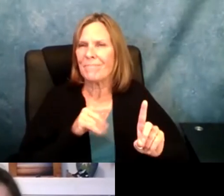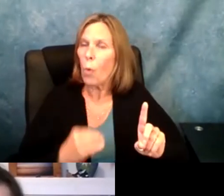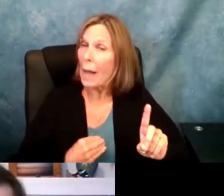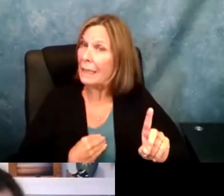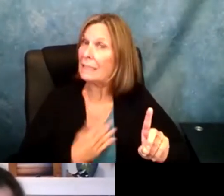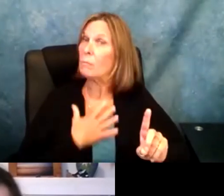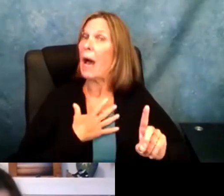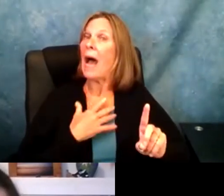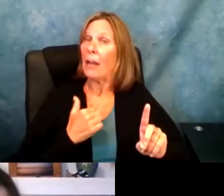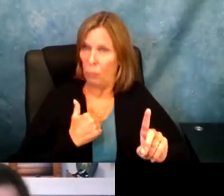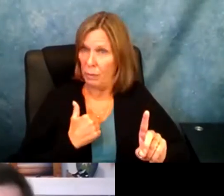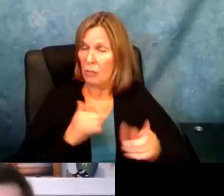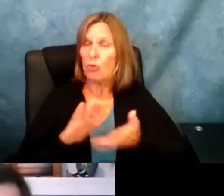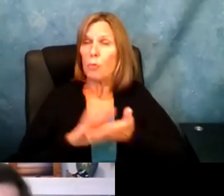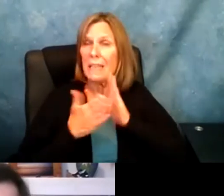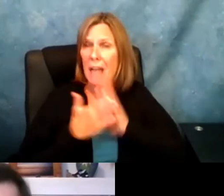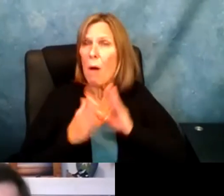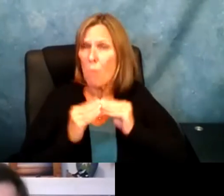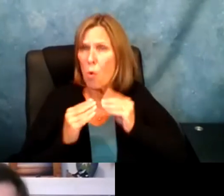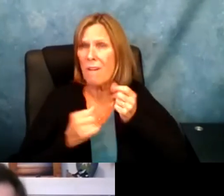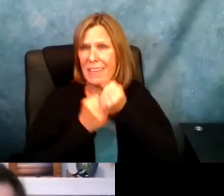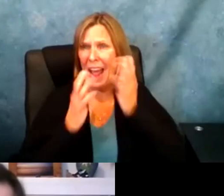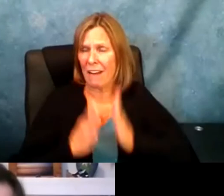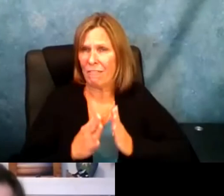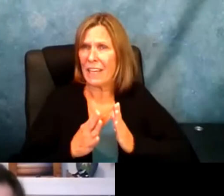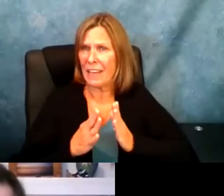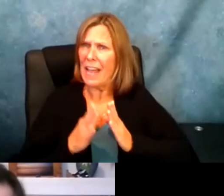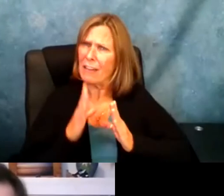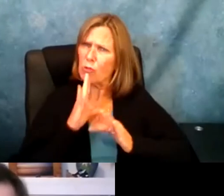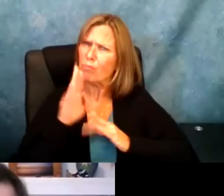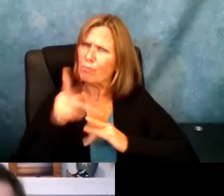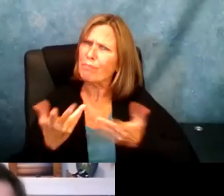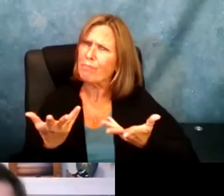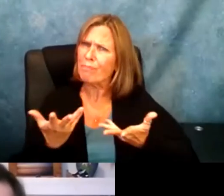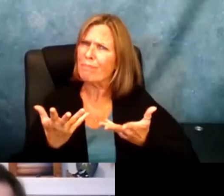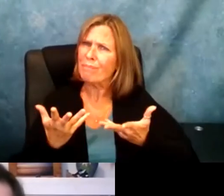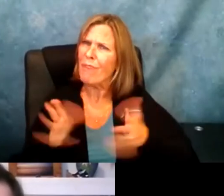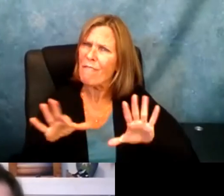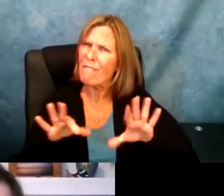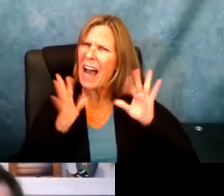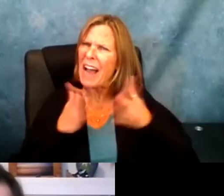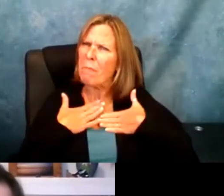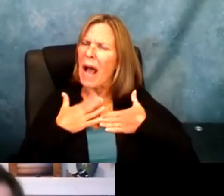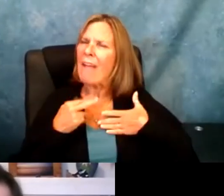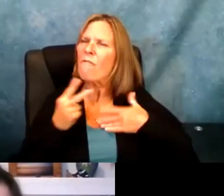side of it and sort of what inspired me to become more of an